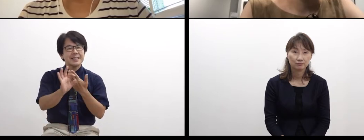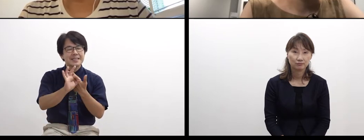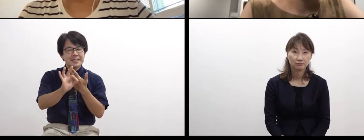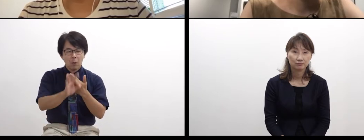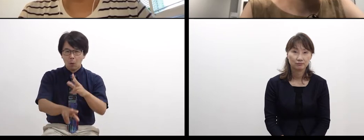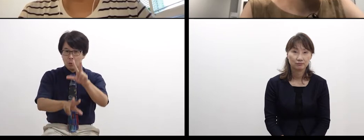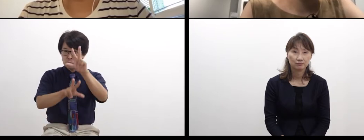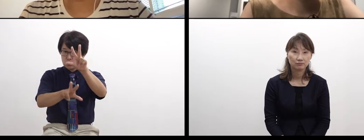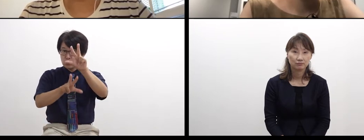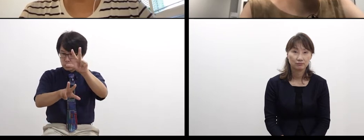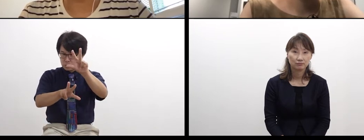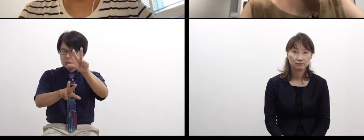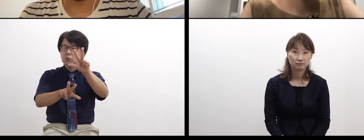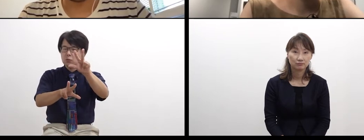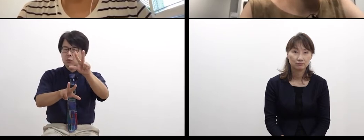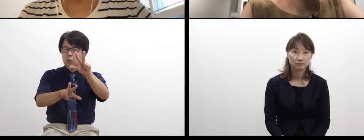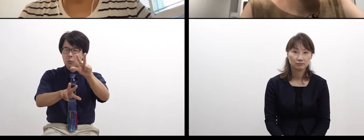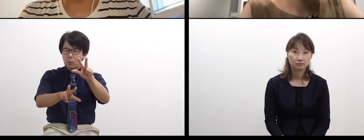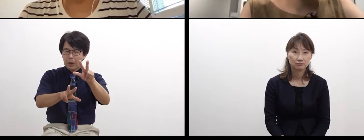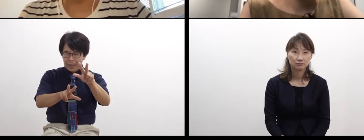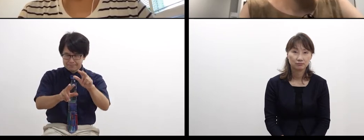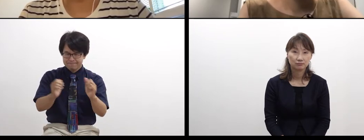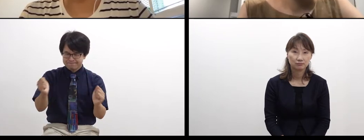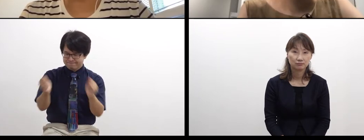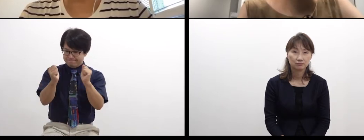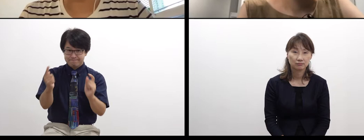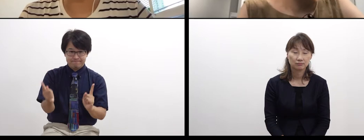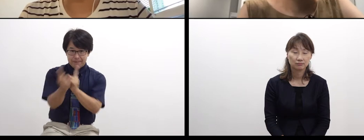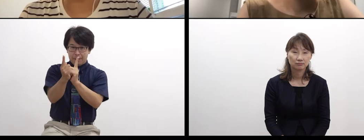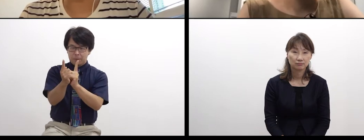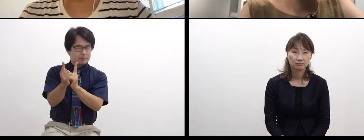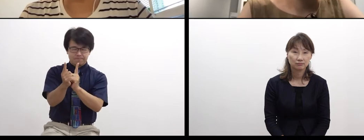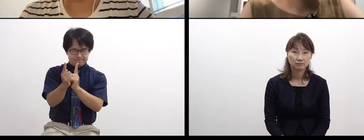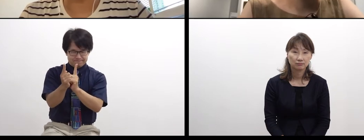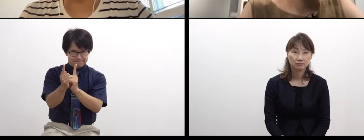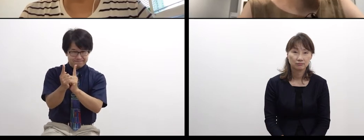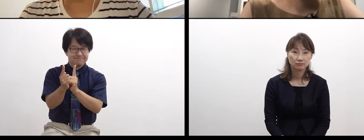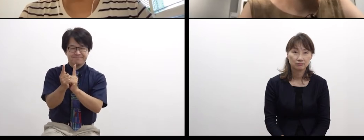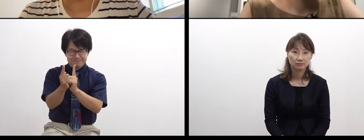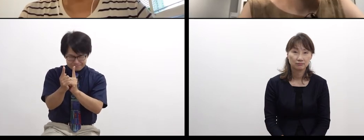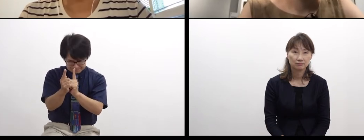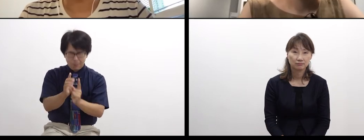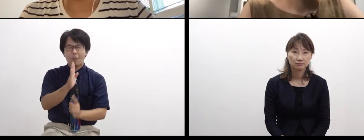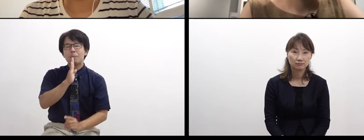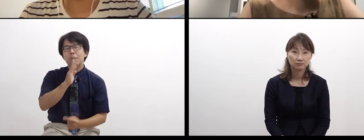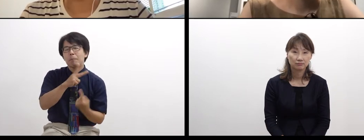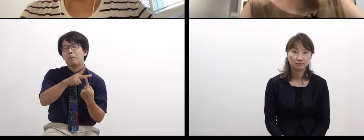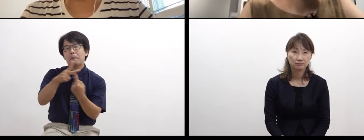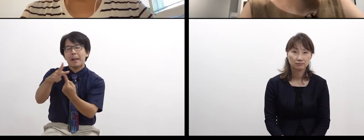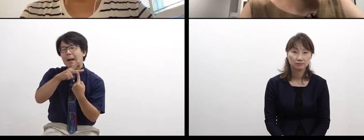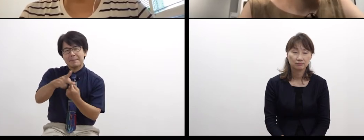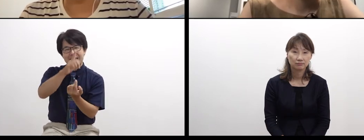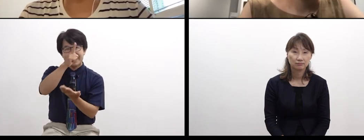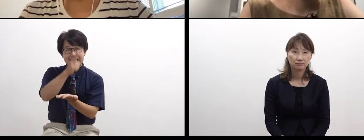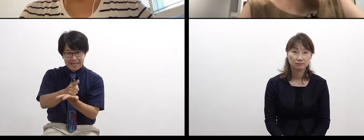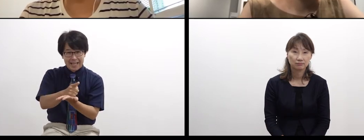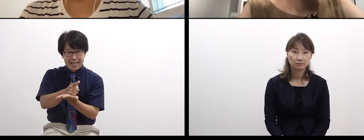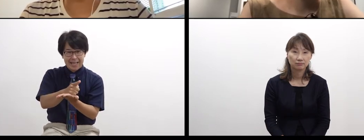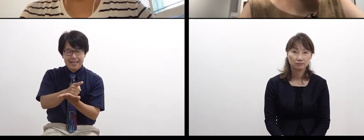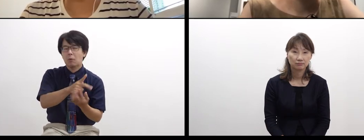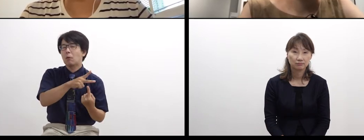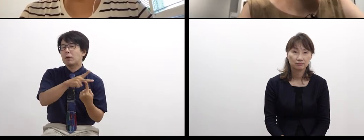that they cannot meet each other face-to-face, and they are having the communication only by letters.